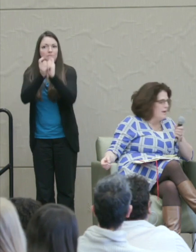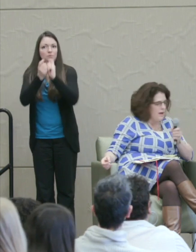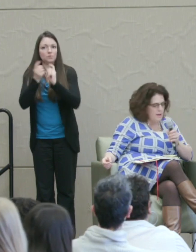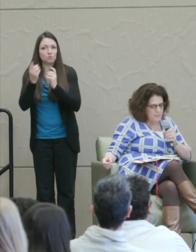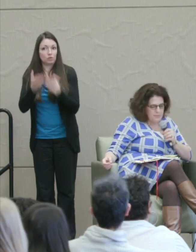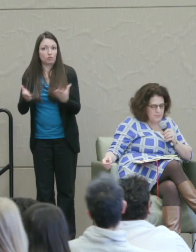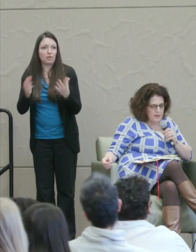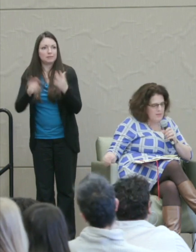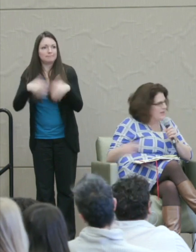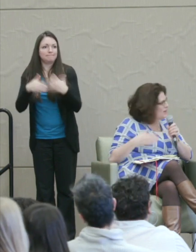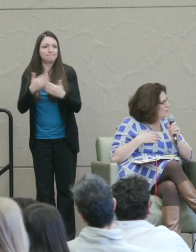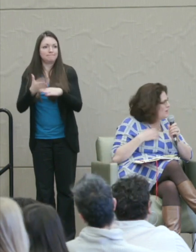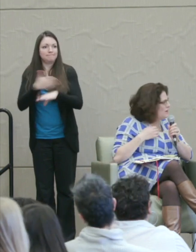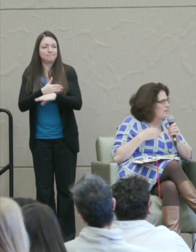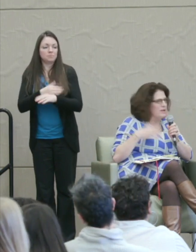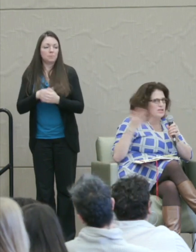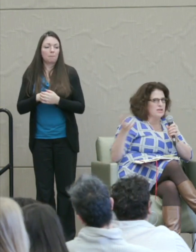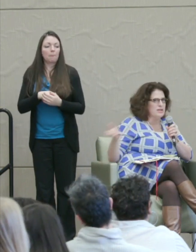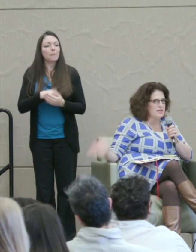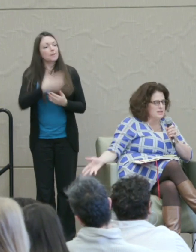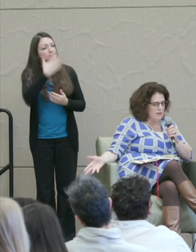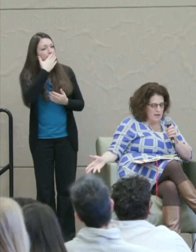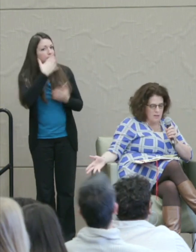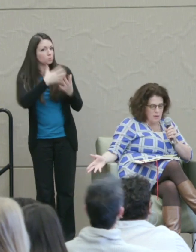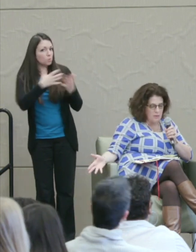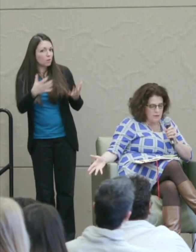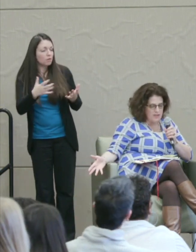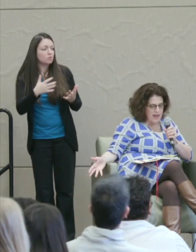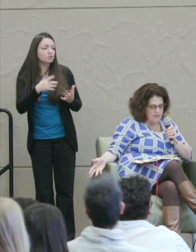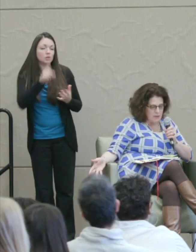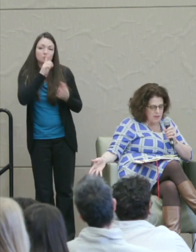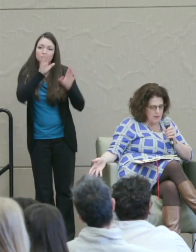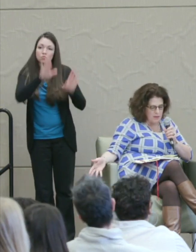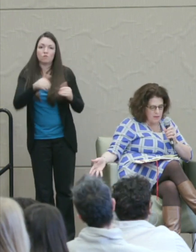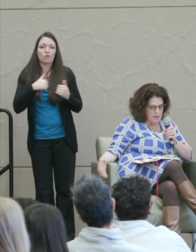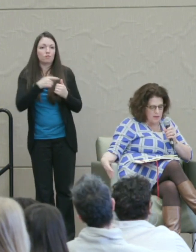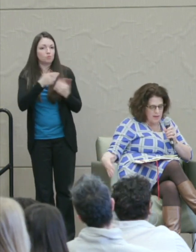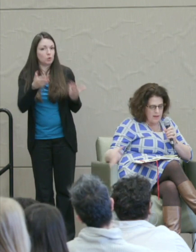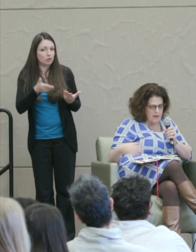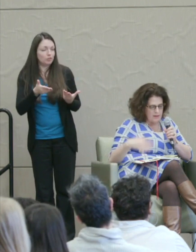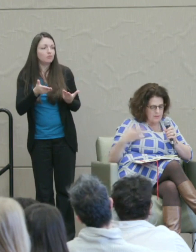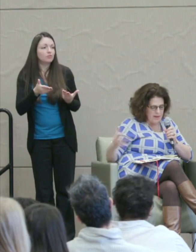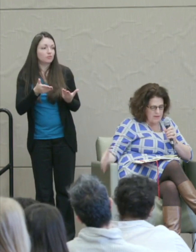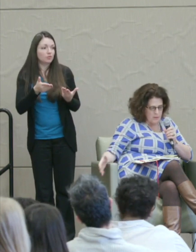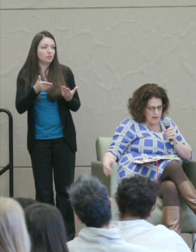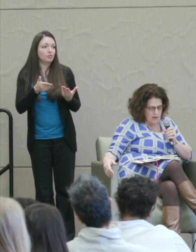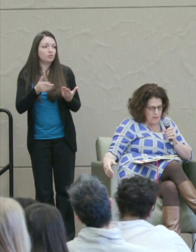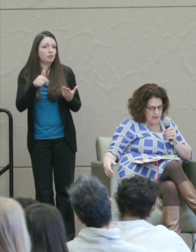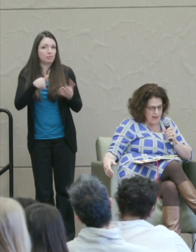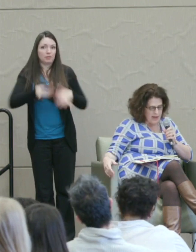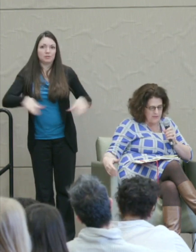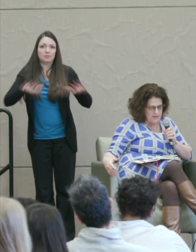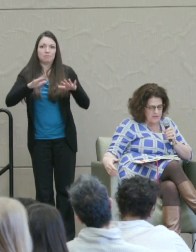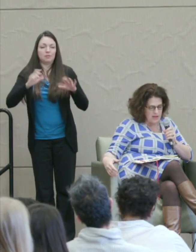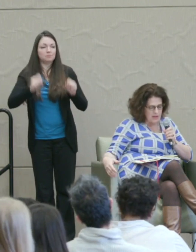Yeah. Jennifer Brier: Thank you very much. And it's wonderful to have you here in a space where we can have this dialog.